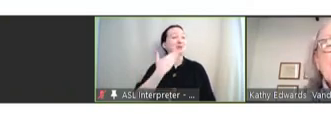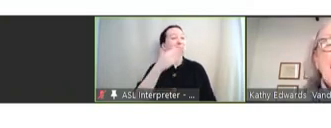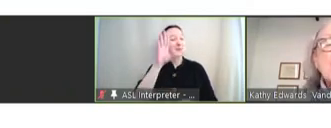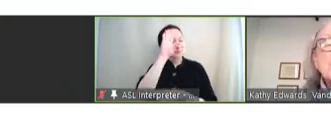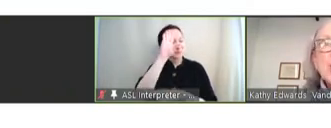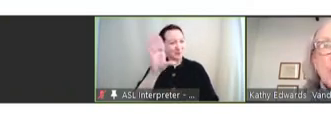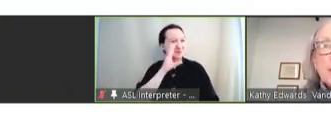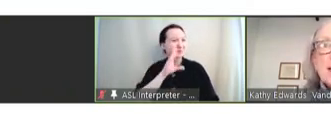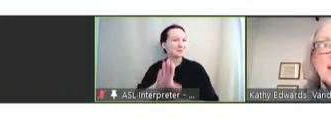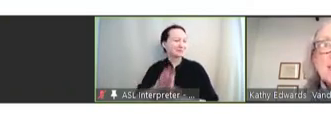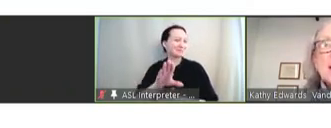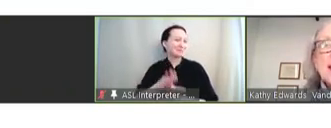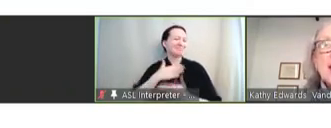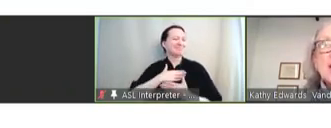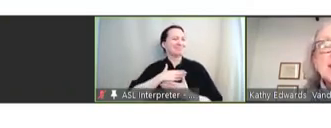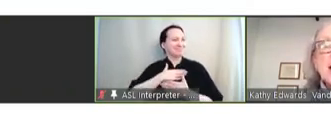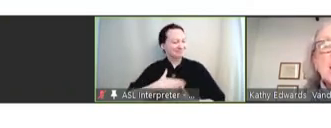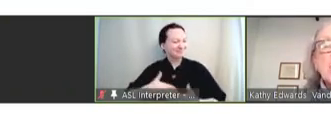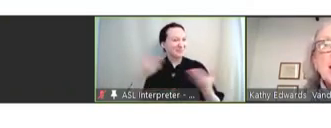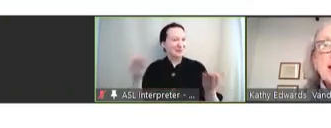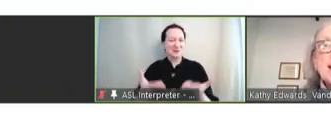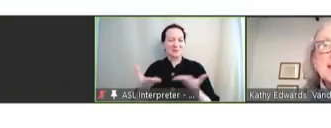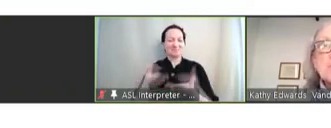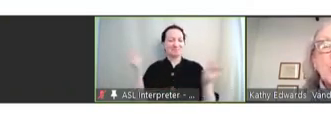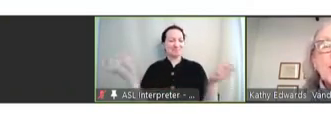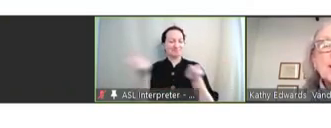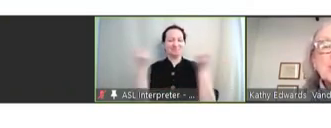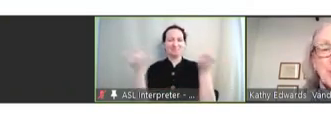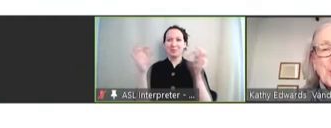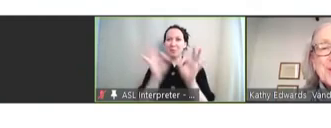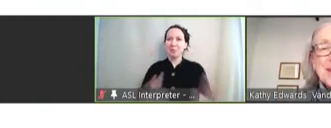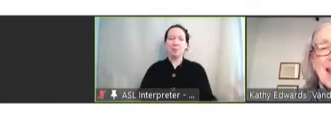and I'm so pleased to be here and celebrating this important birthday.